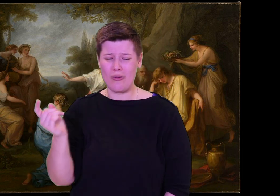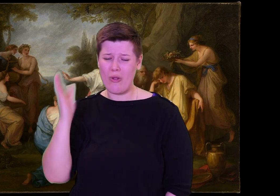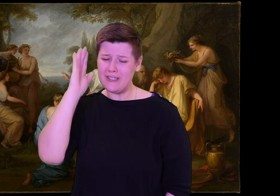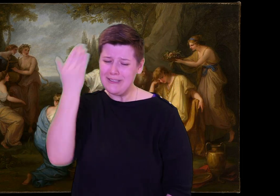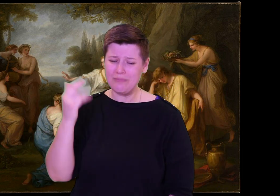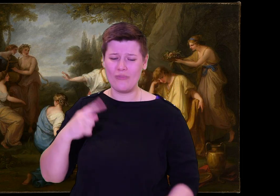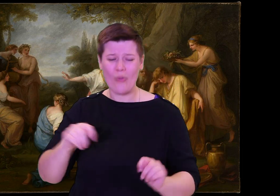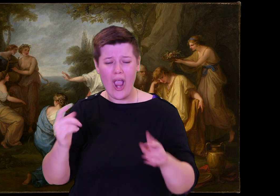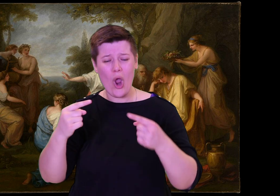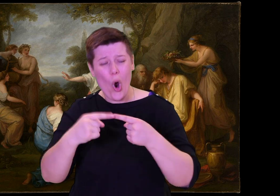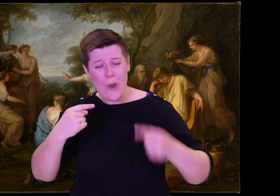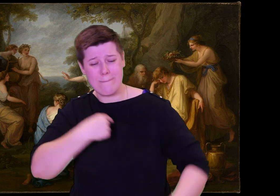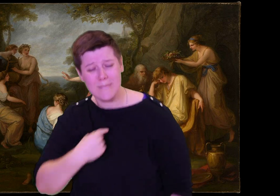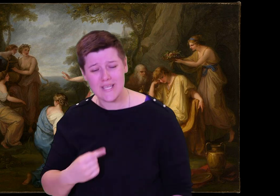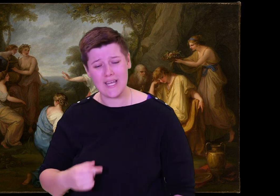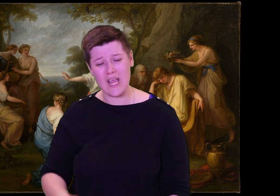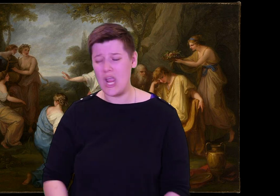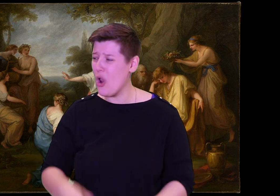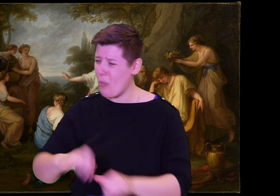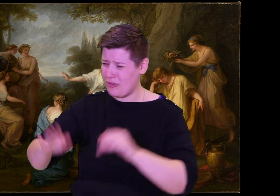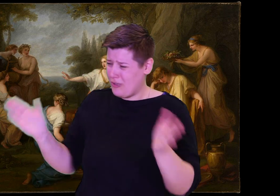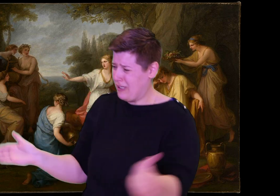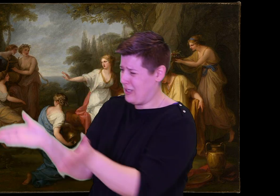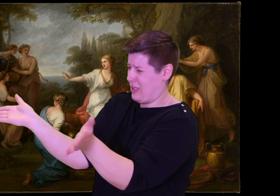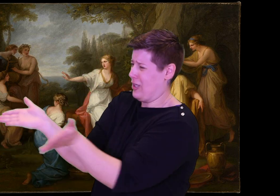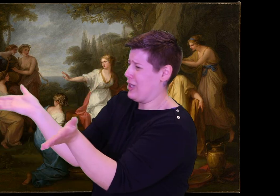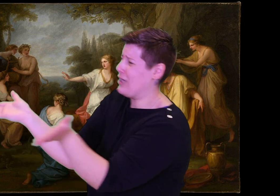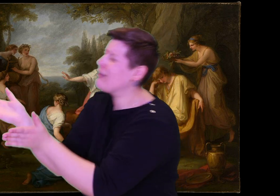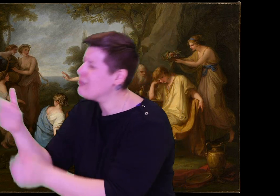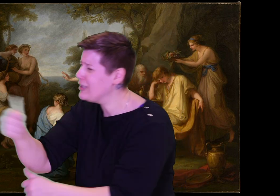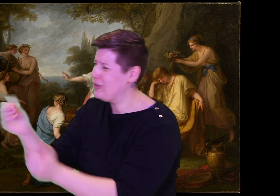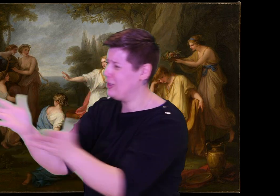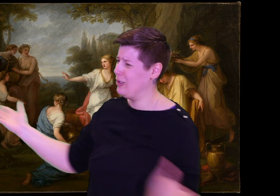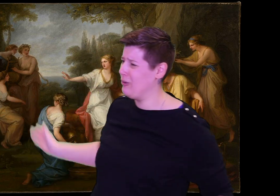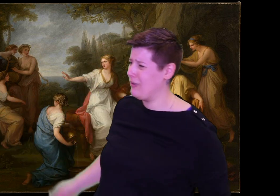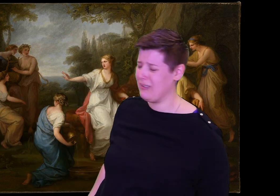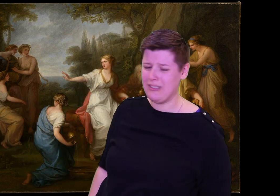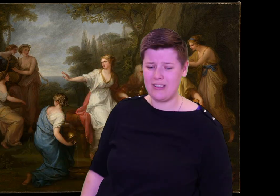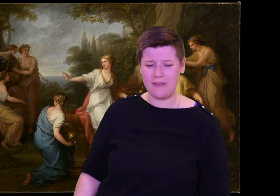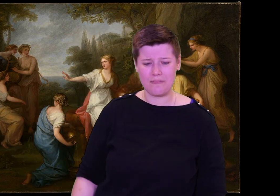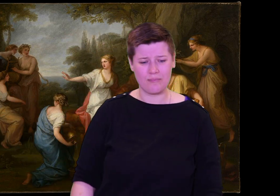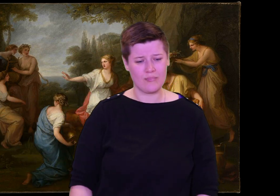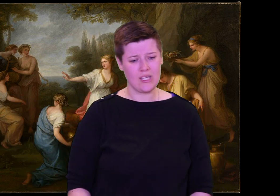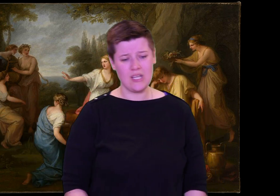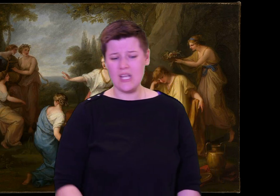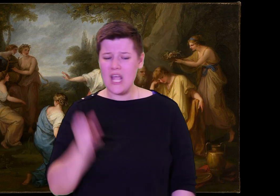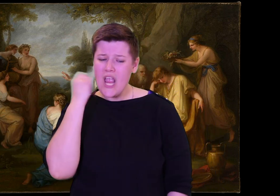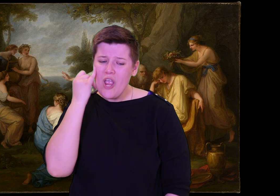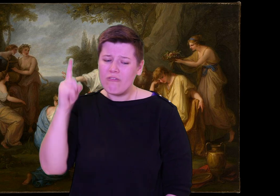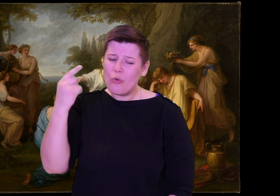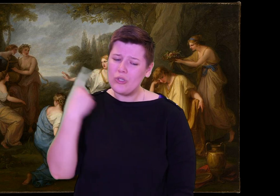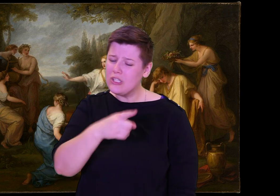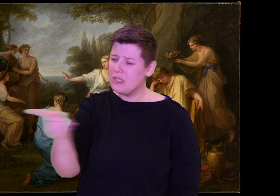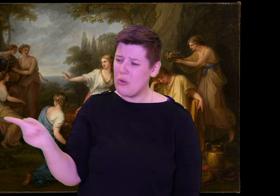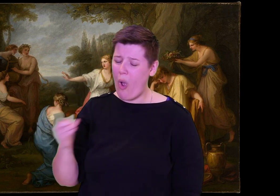Consider what others in the neighborhood will think! and also be afraid! The angry